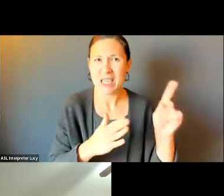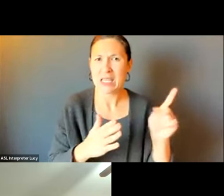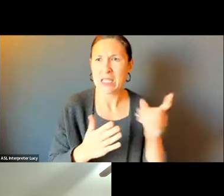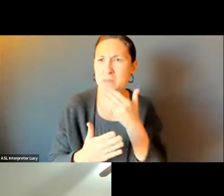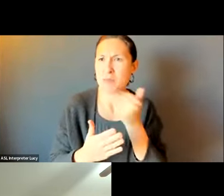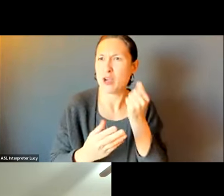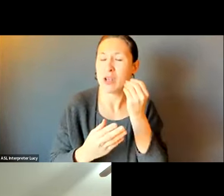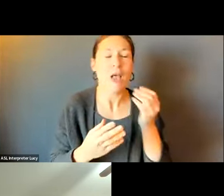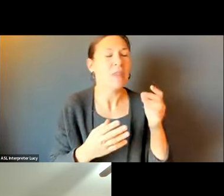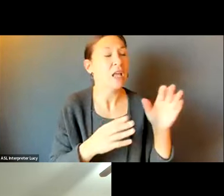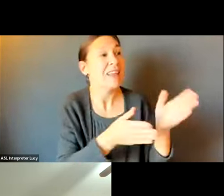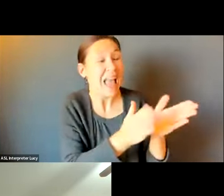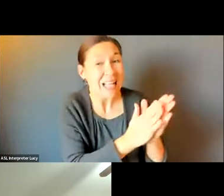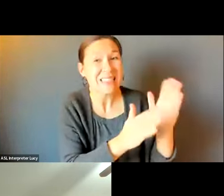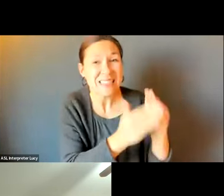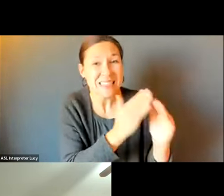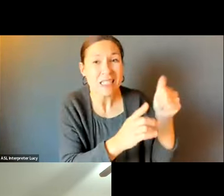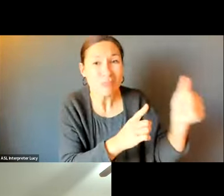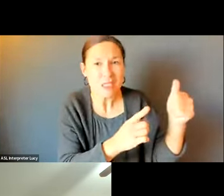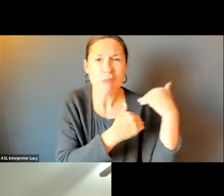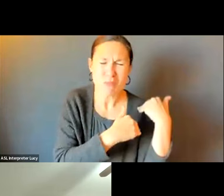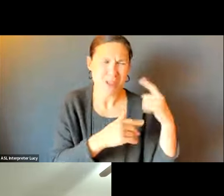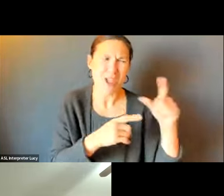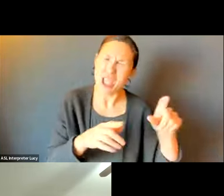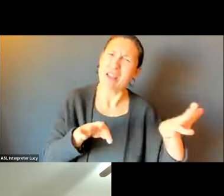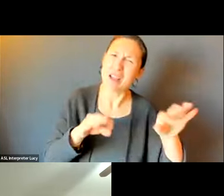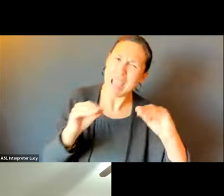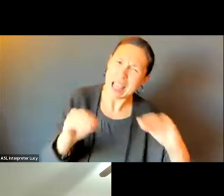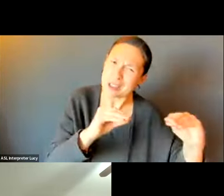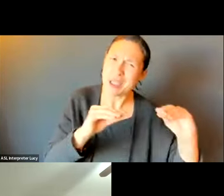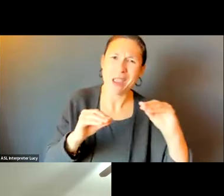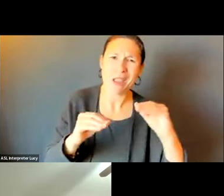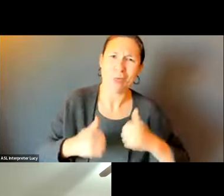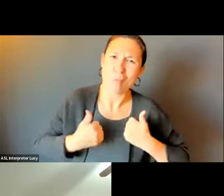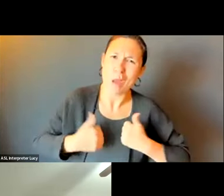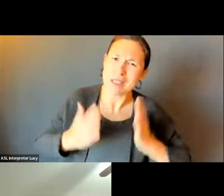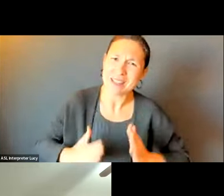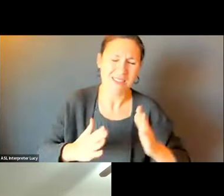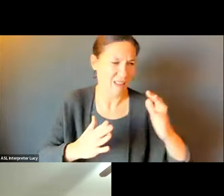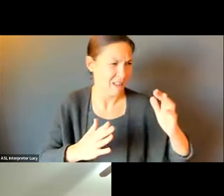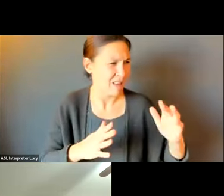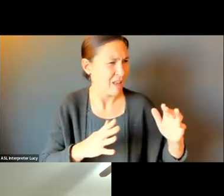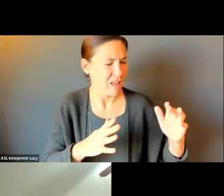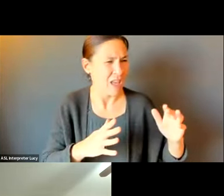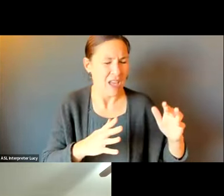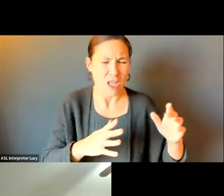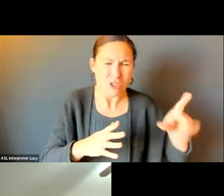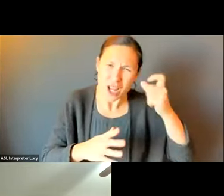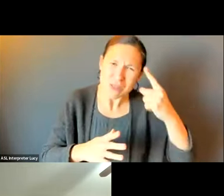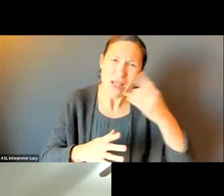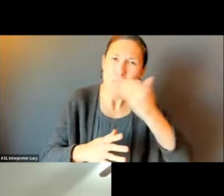CAMBRIDGE, TRYING TO GIVE CAMBRIDGE AND OTHER TOWNS BETTER INFORMATION TO PUSH OUT TO HELP